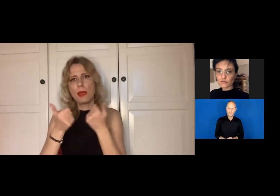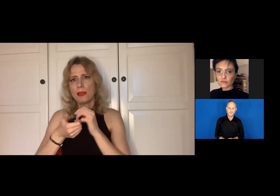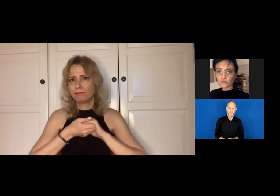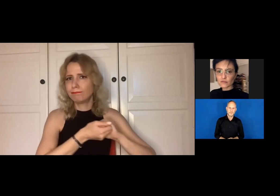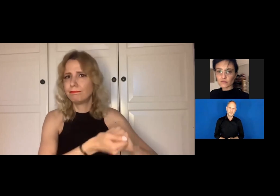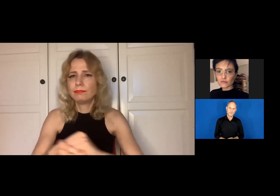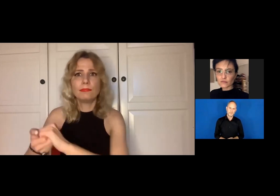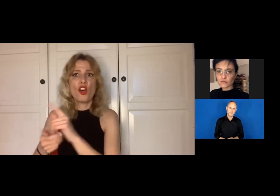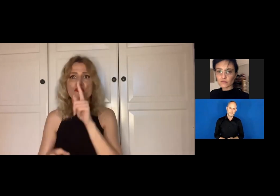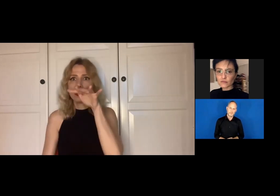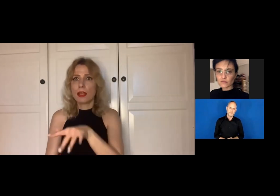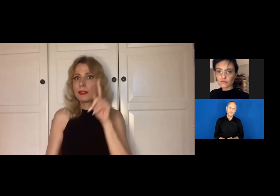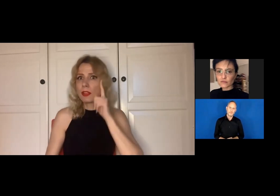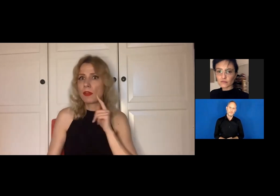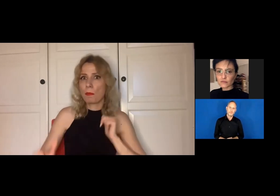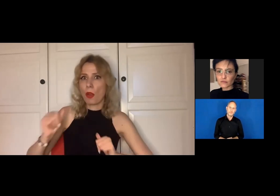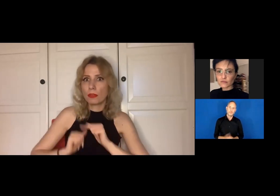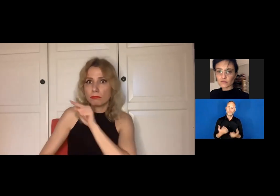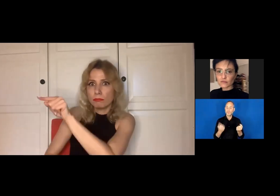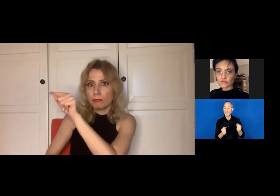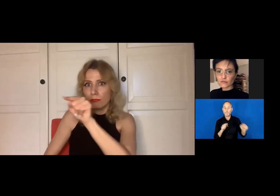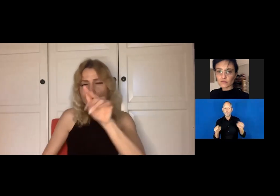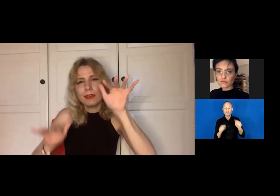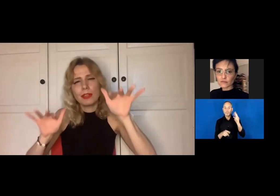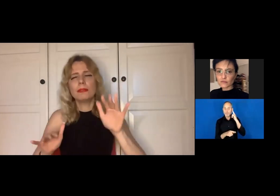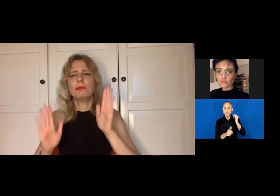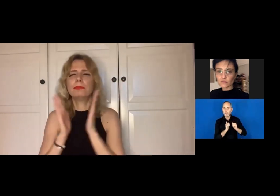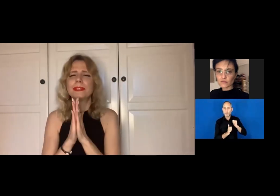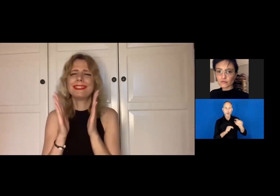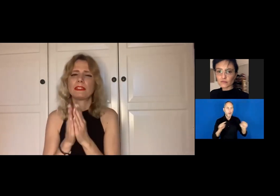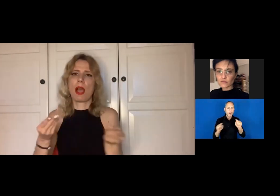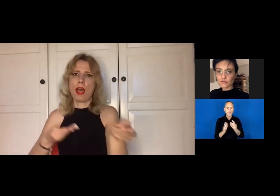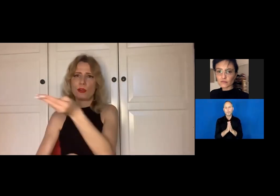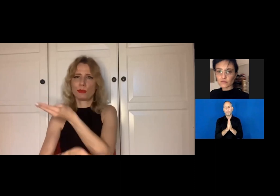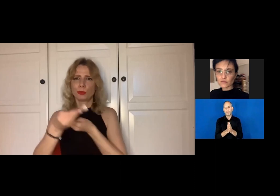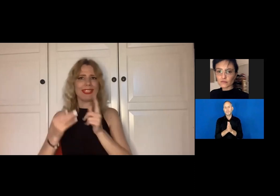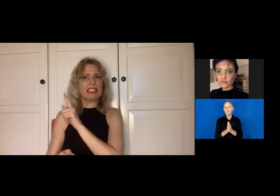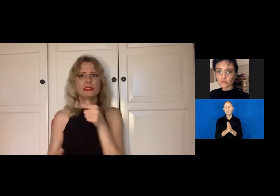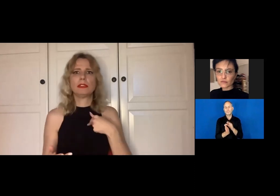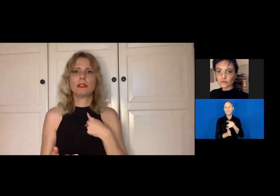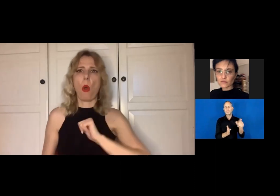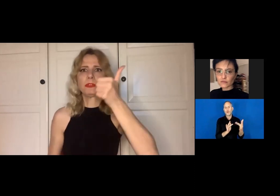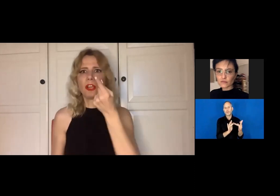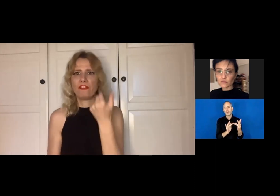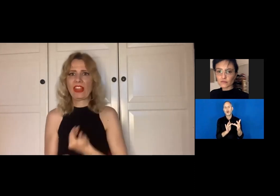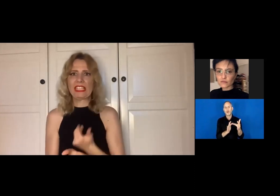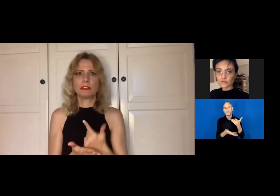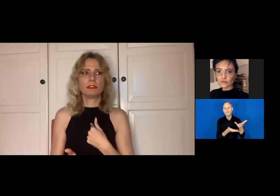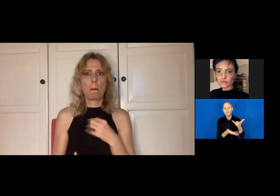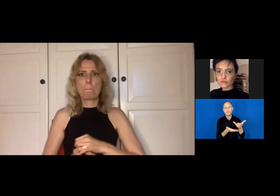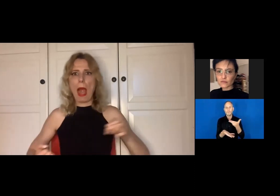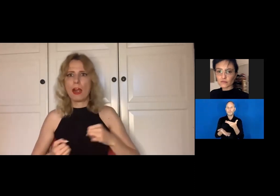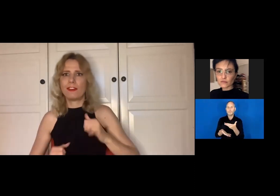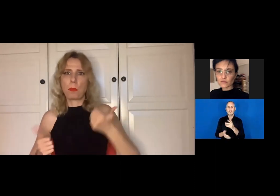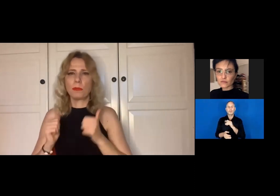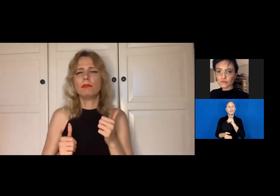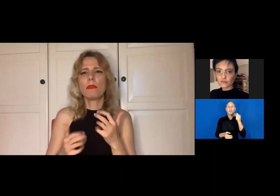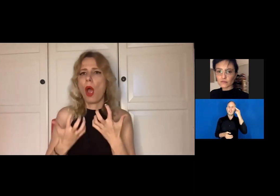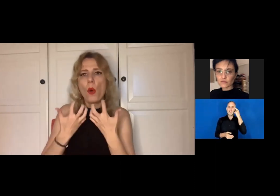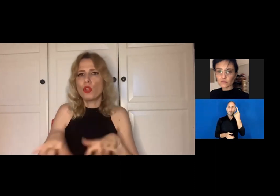It is important to work as a team when it comes to arts, because it's not about making money, it's not about success.